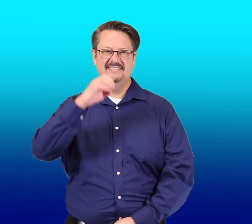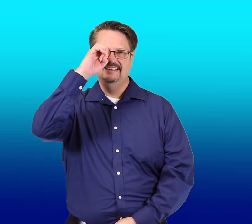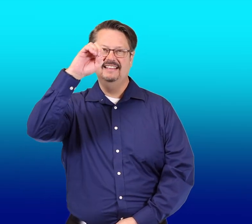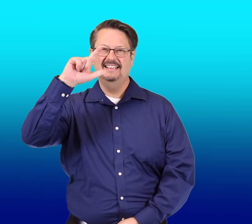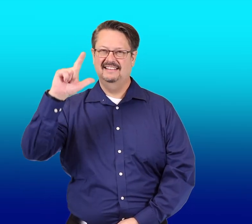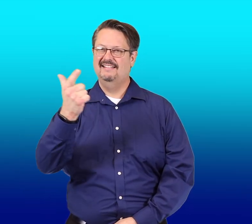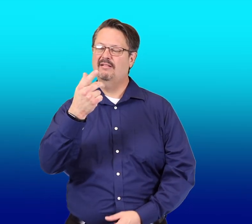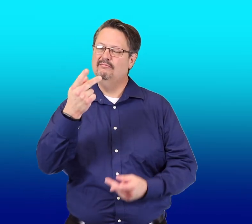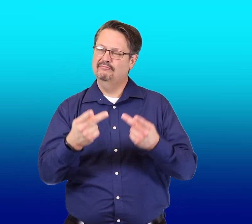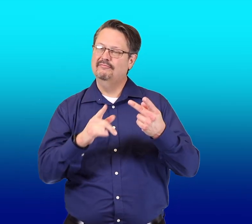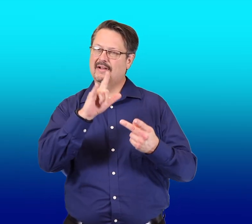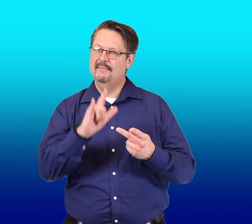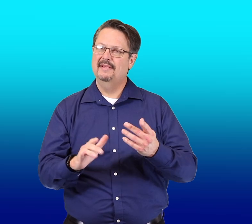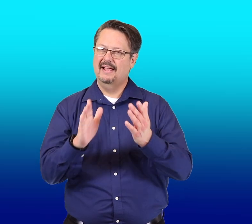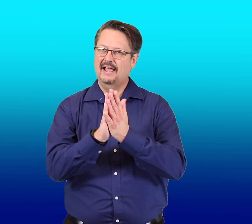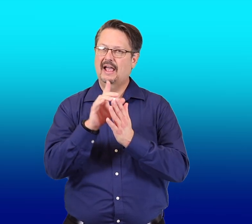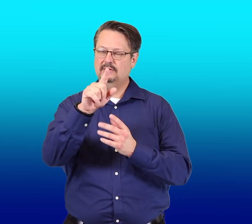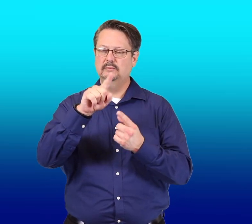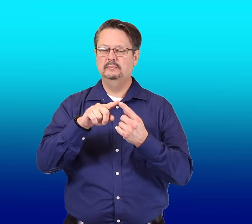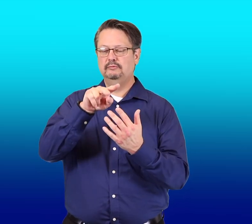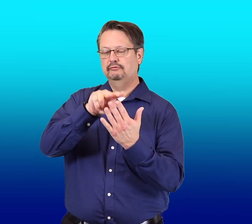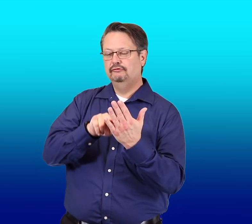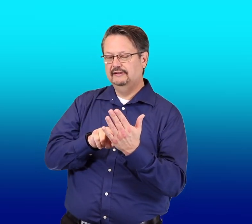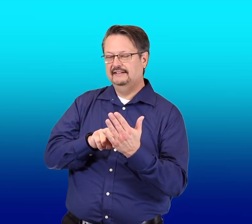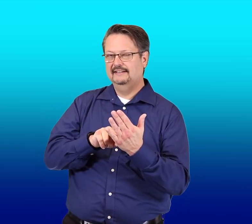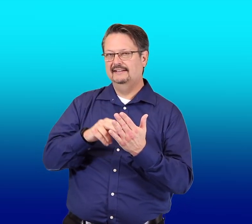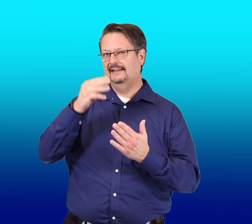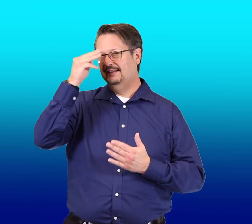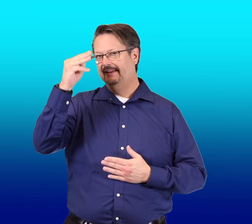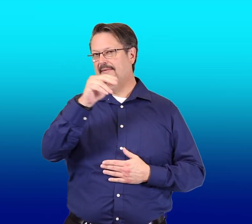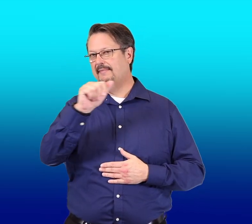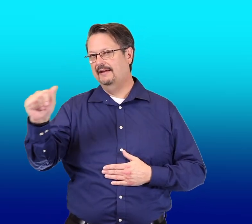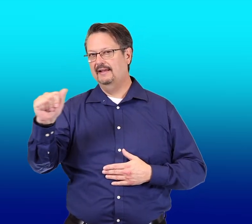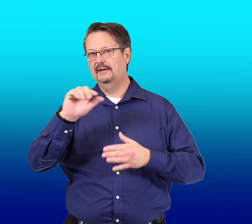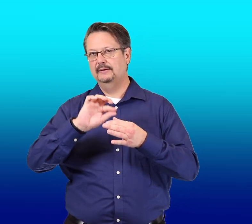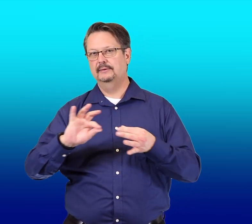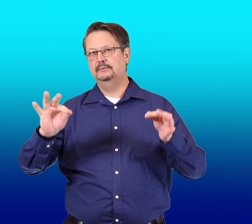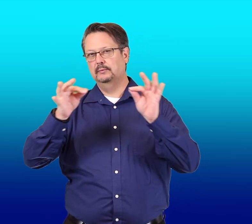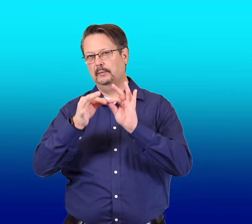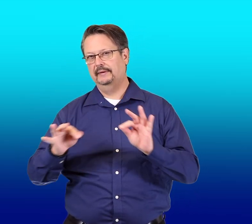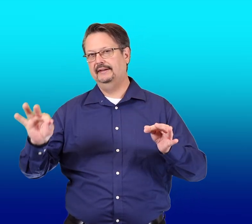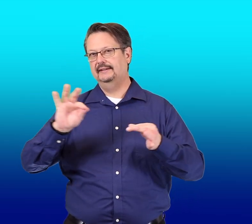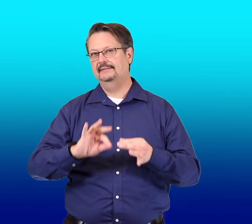He'll probably ask you to read him a story,